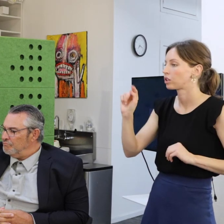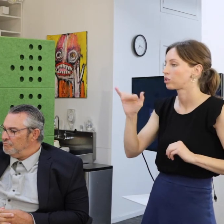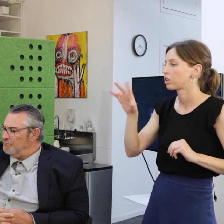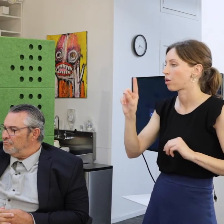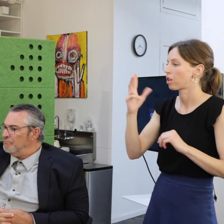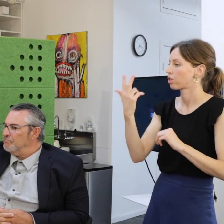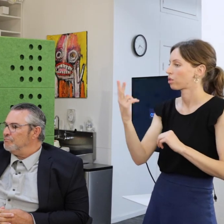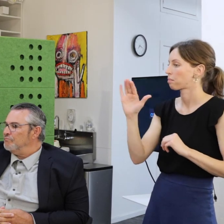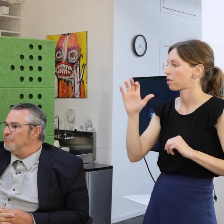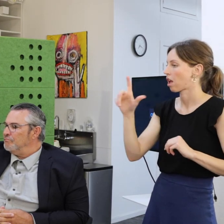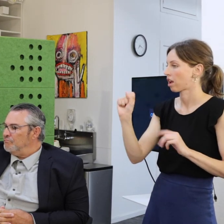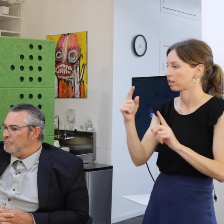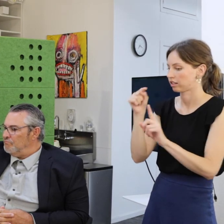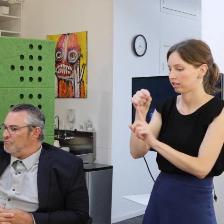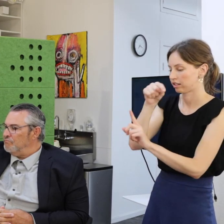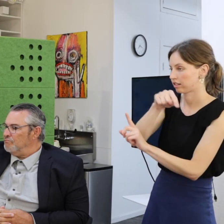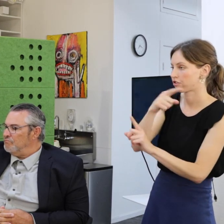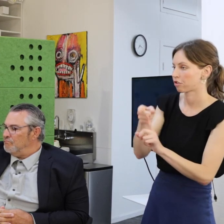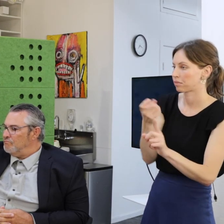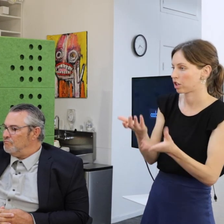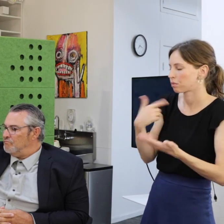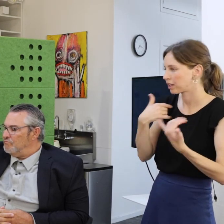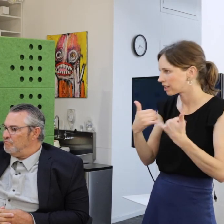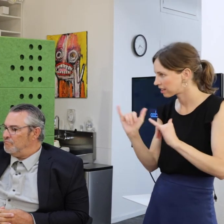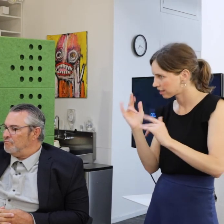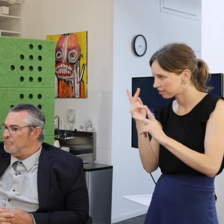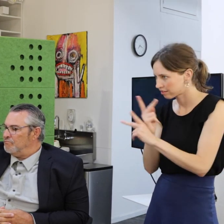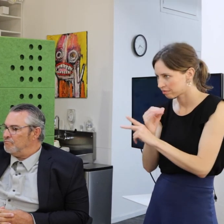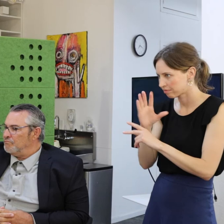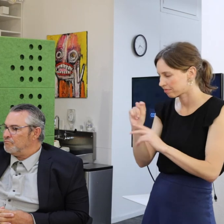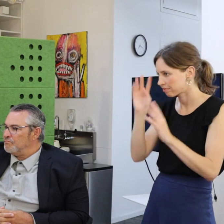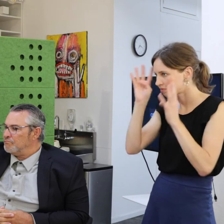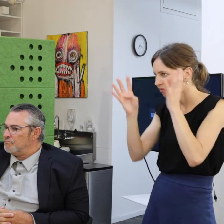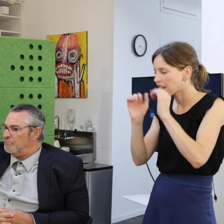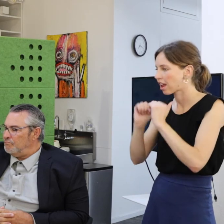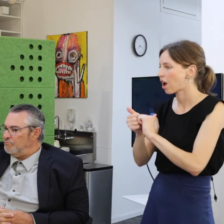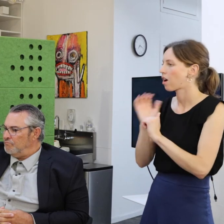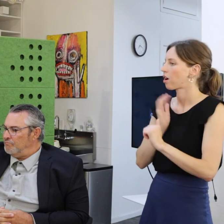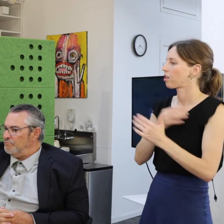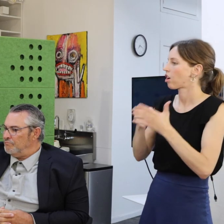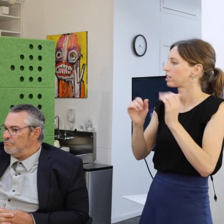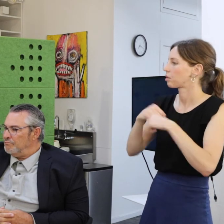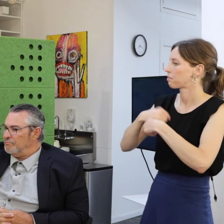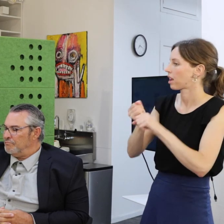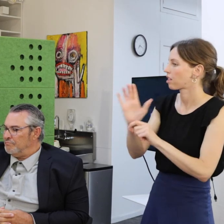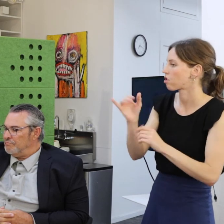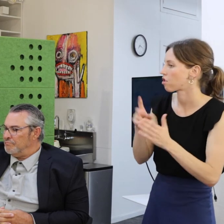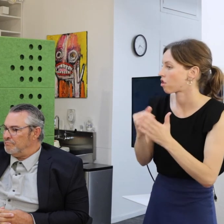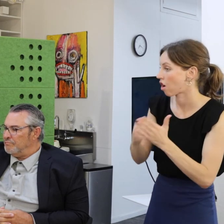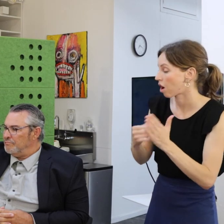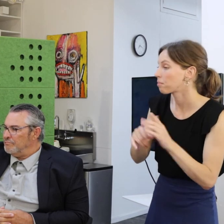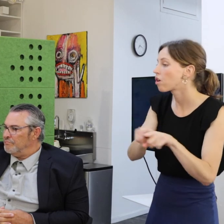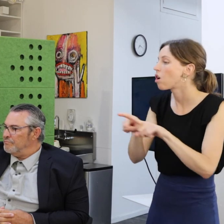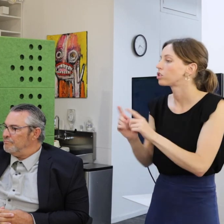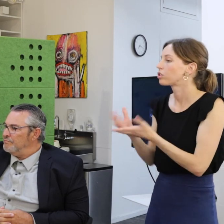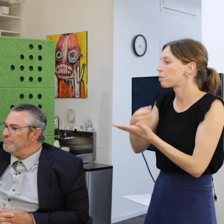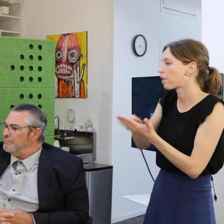We are continuing to figure out new ways that our artist can not only make their art but make money from their artwork.